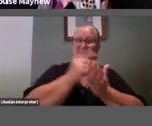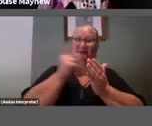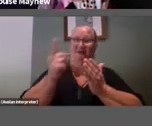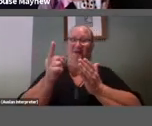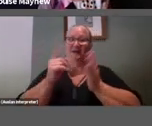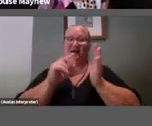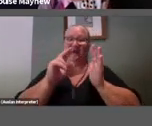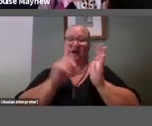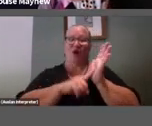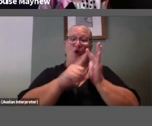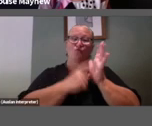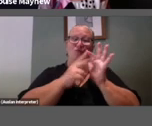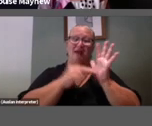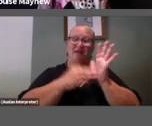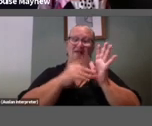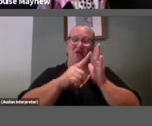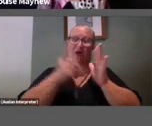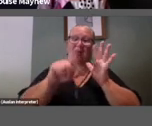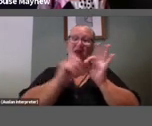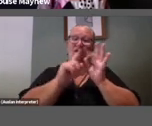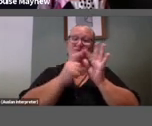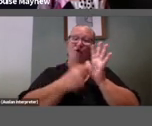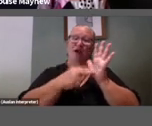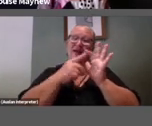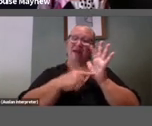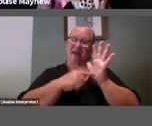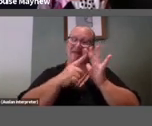succeeded in making their little animals smile.